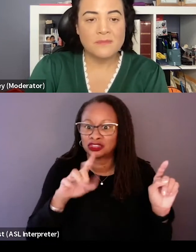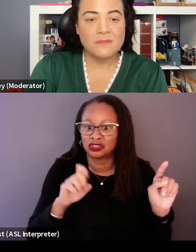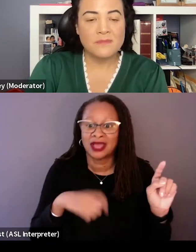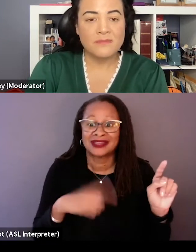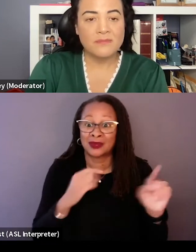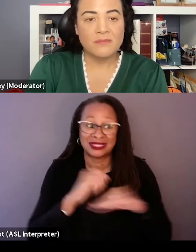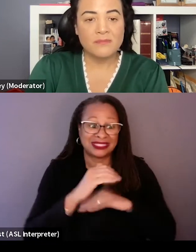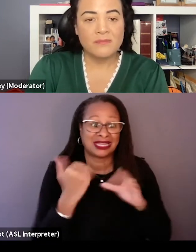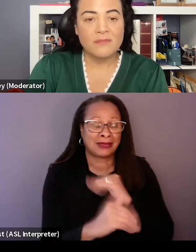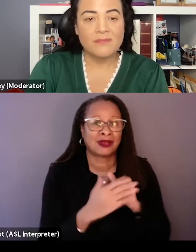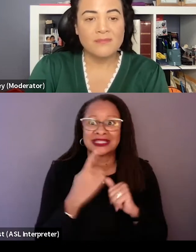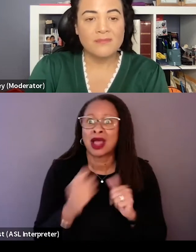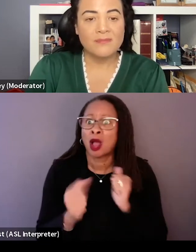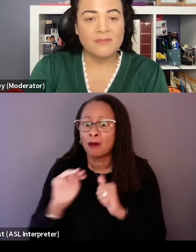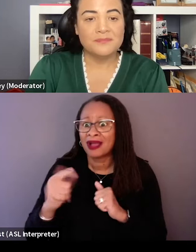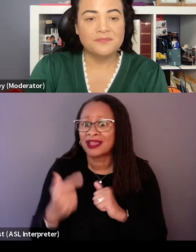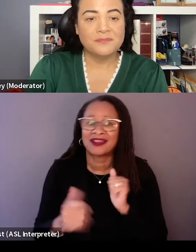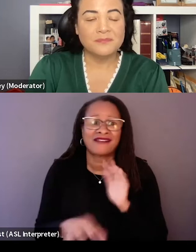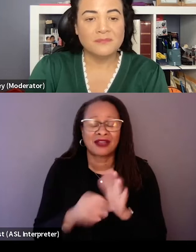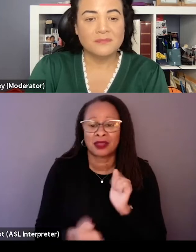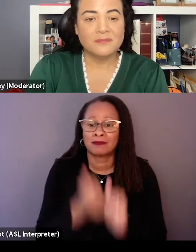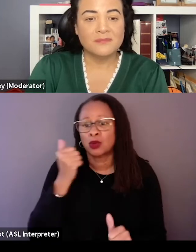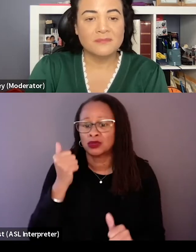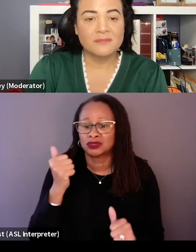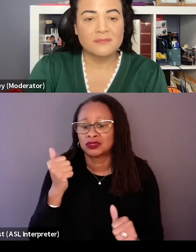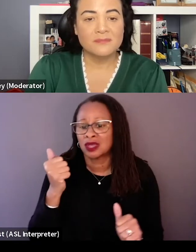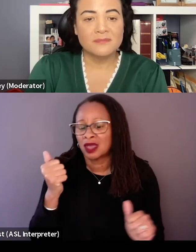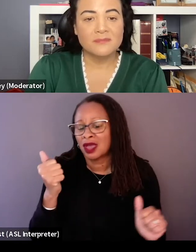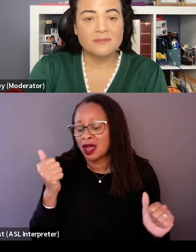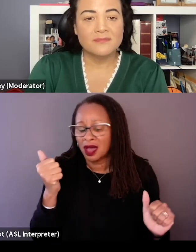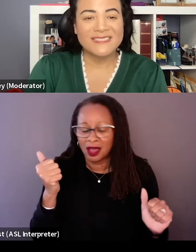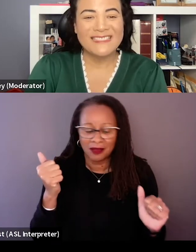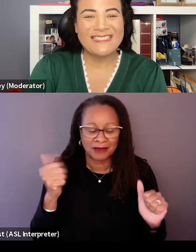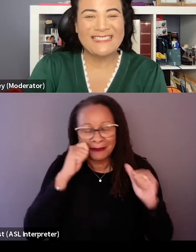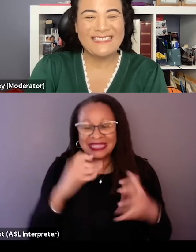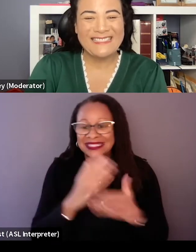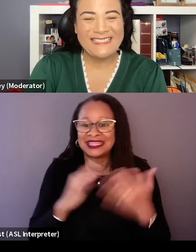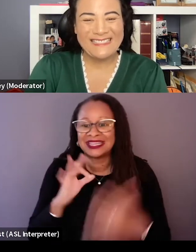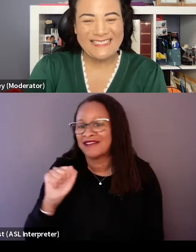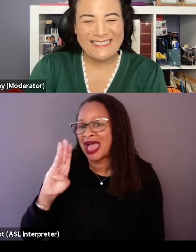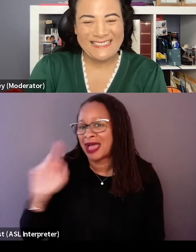I found the most amazing scene of Abba's SOS being played when Spirit went missing.